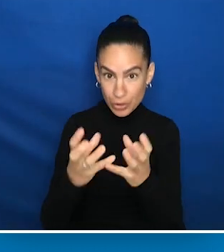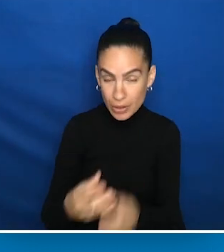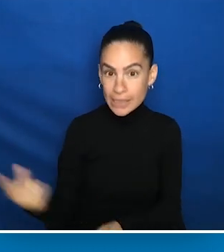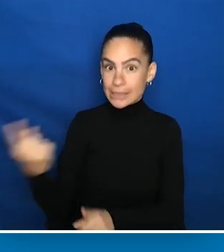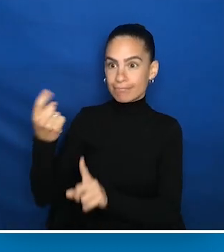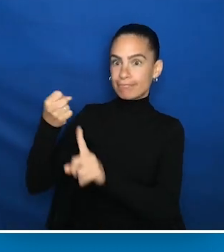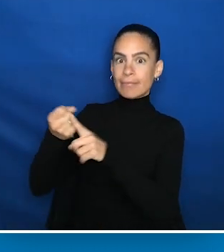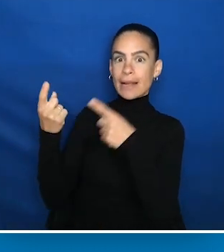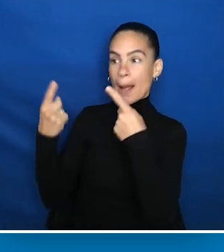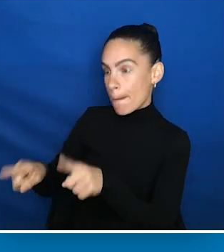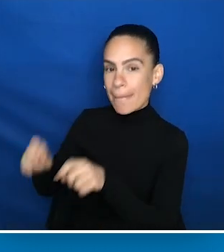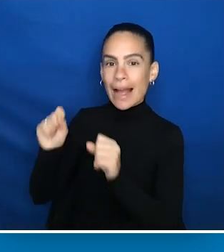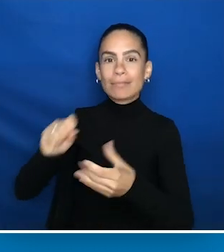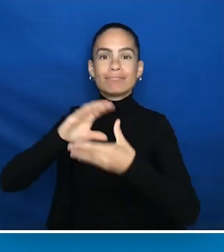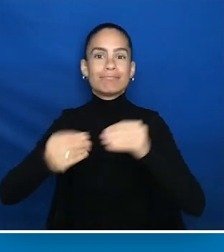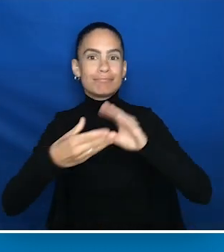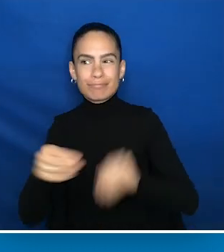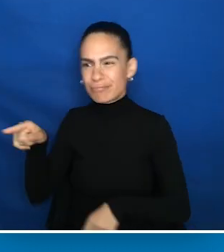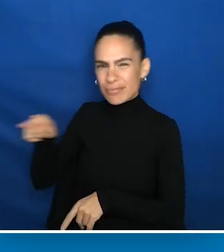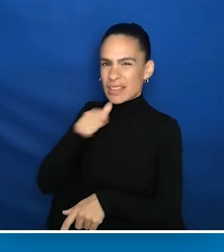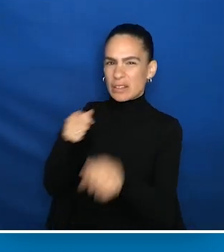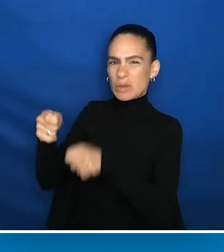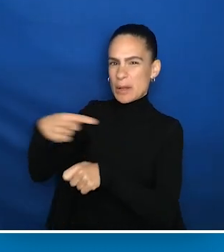it doesn't control me any longer. It's how I see the world.